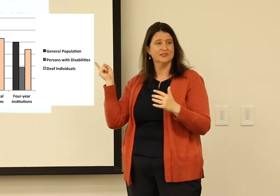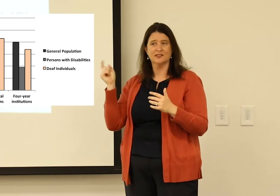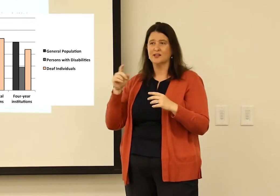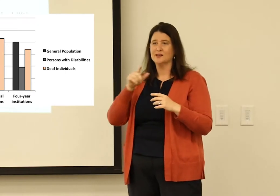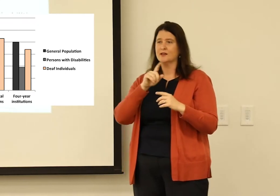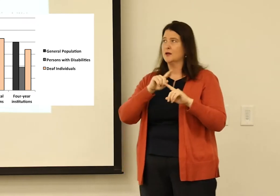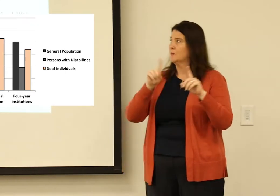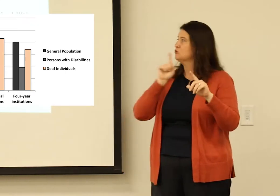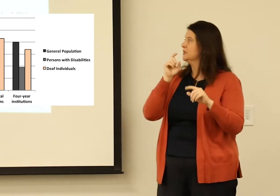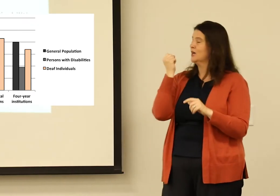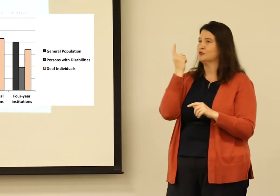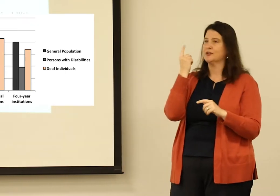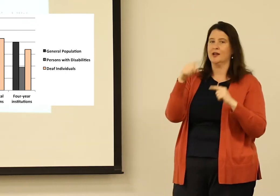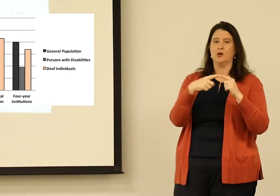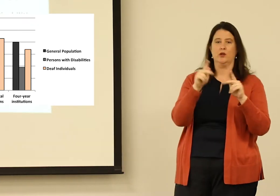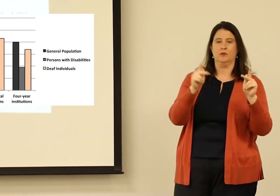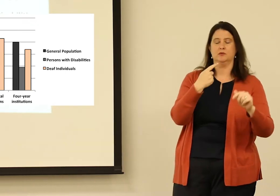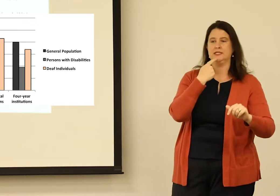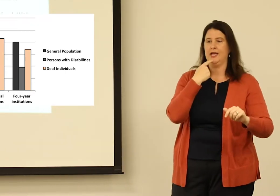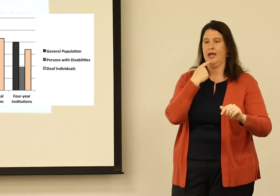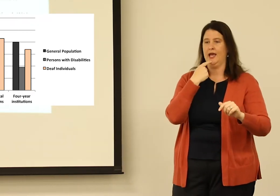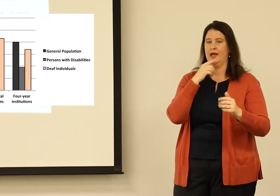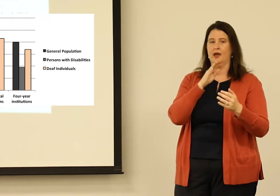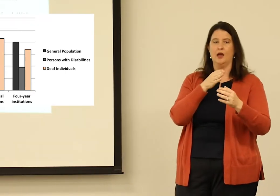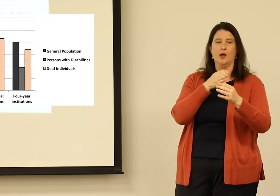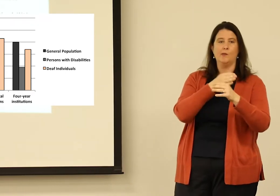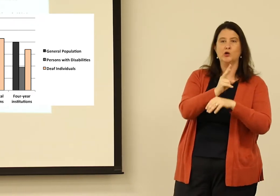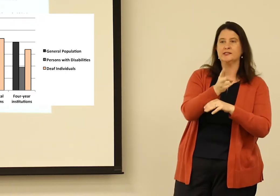is an interesting thing to see here. But understand that when